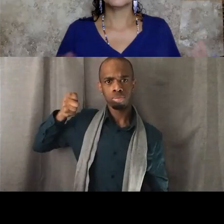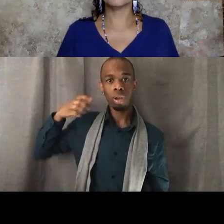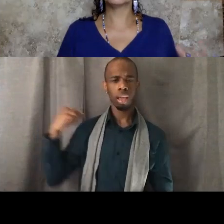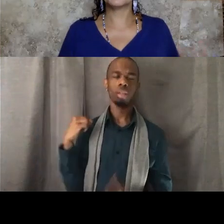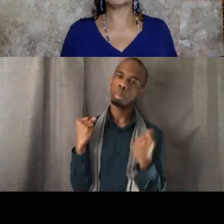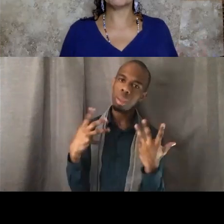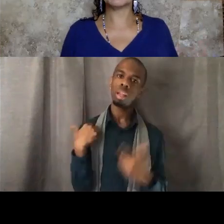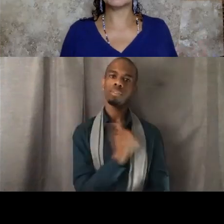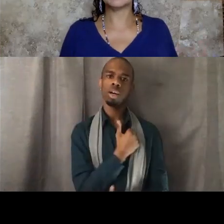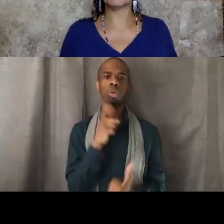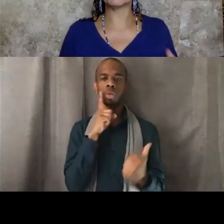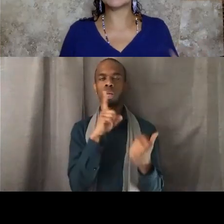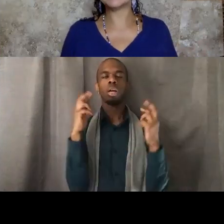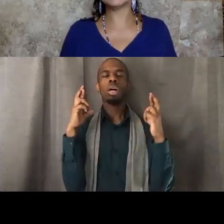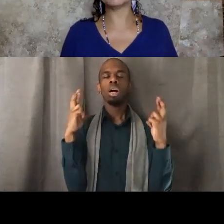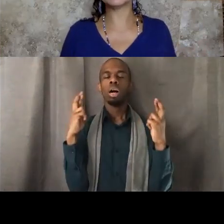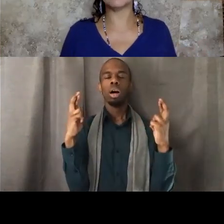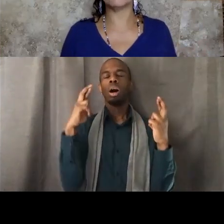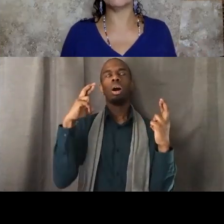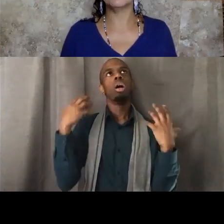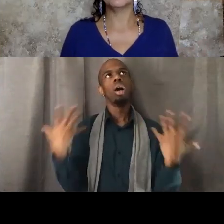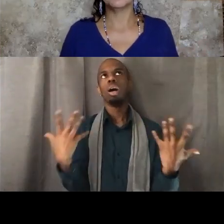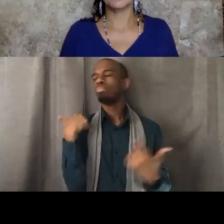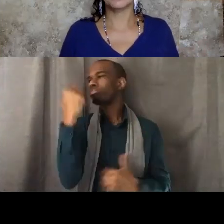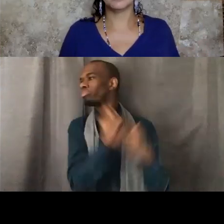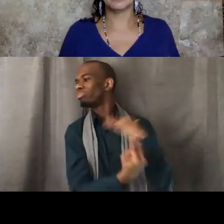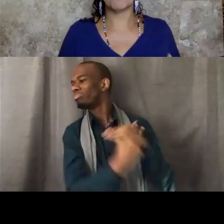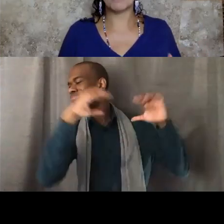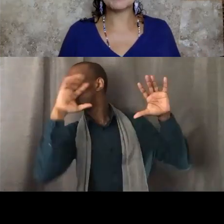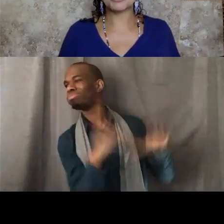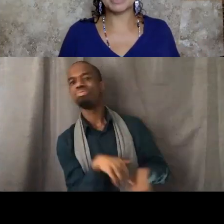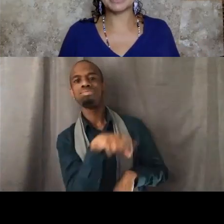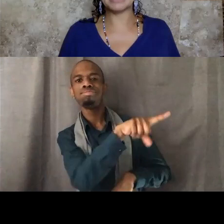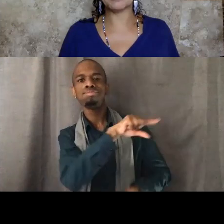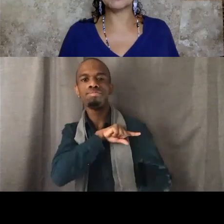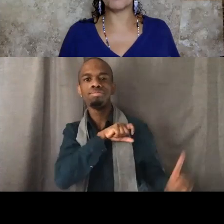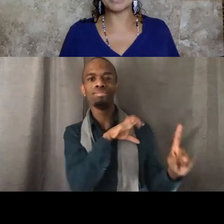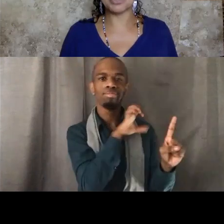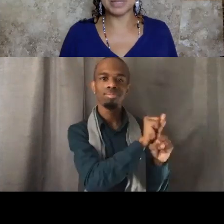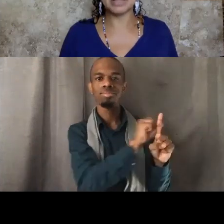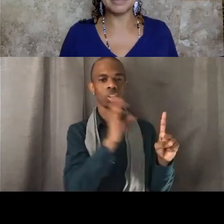George Zimmerman had ordained himself a watchman, a neighborhood watchman.